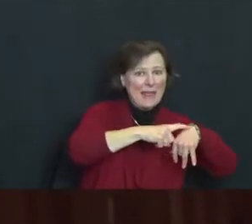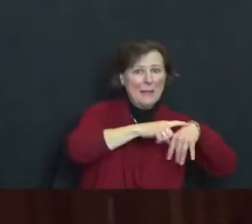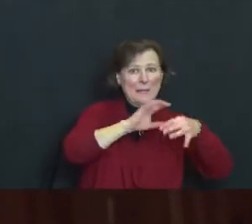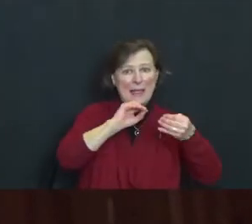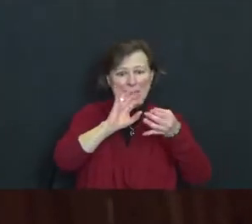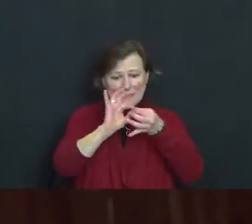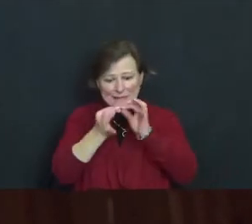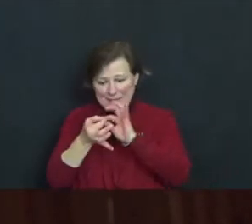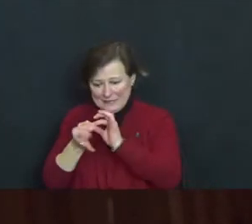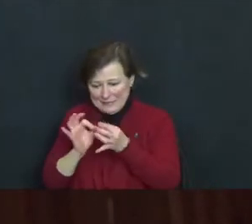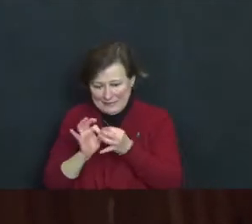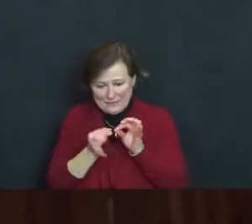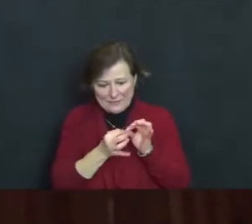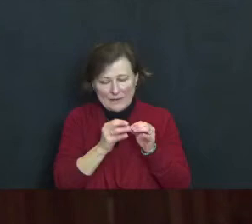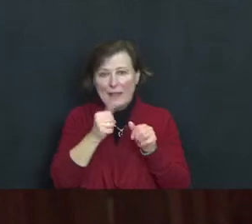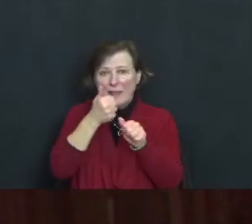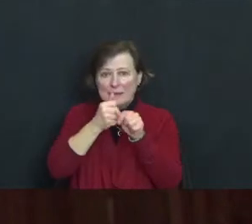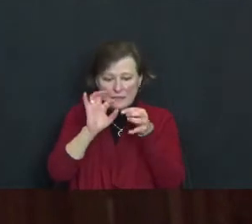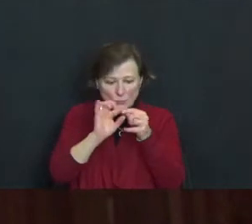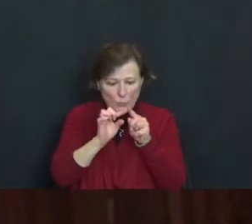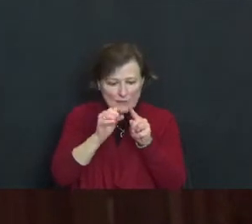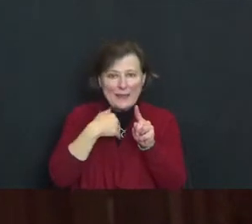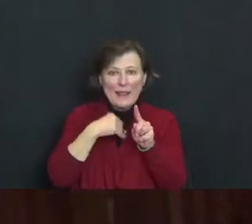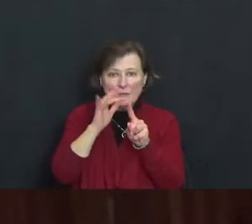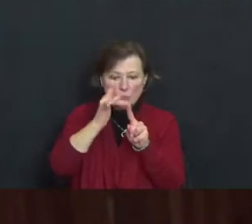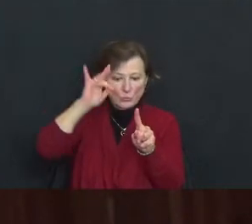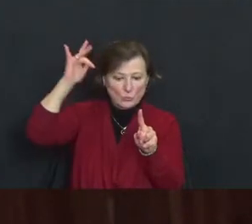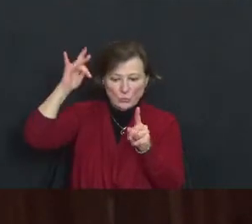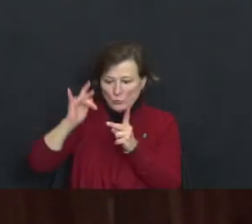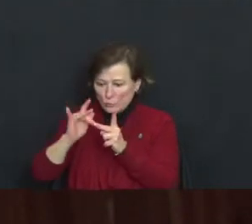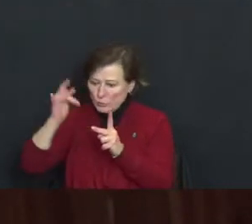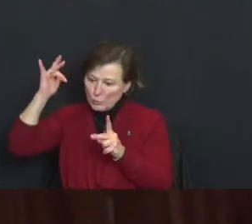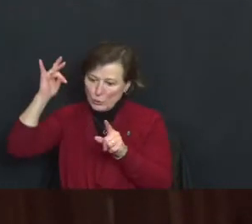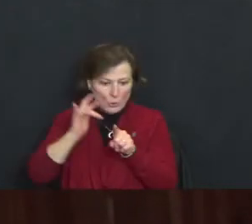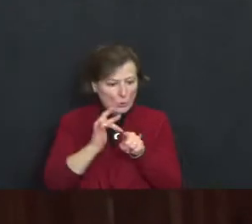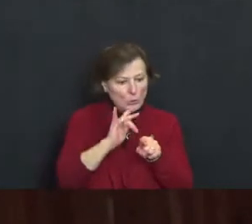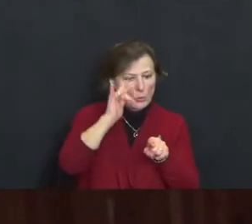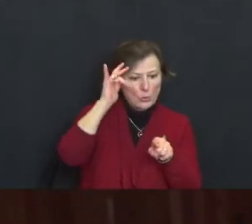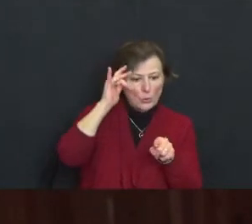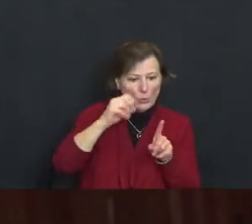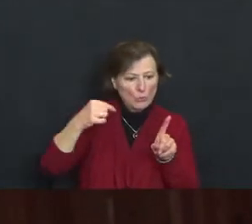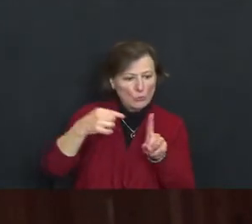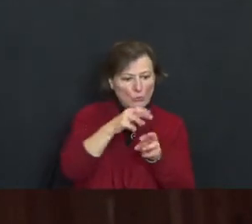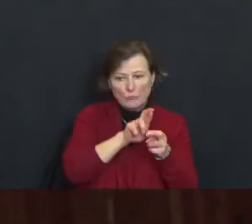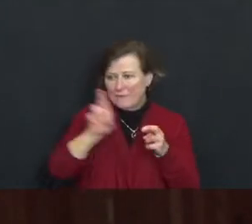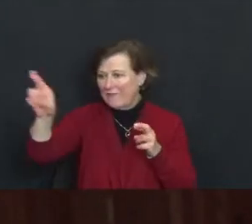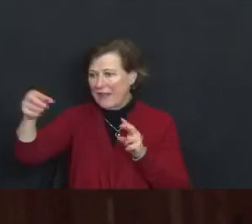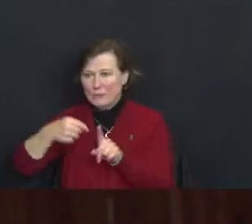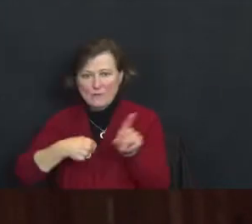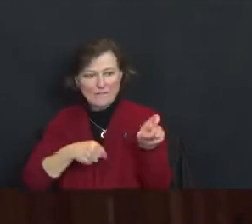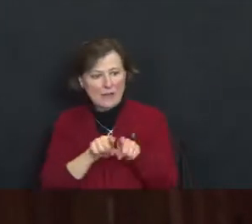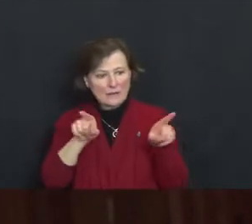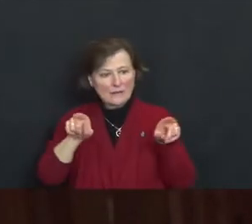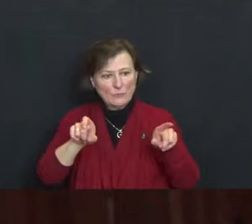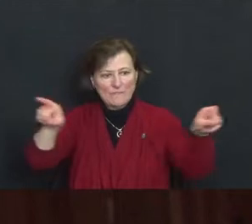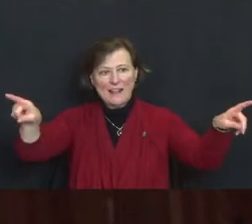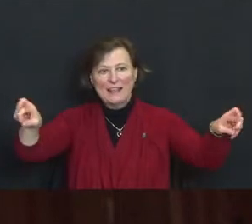multi-faceted jewel which reflects and simultaneously is reflected by, ad infinitum, all other jewels